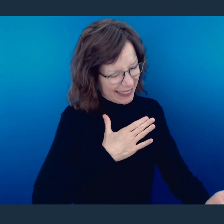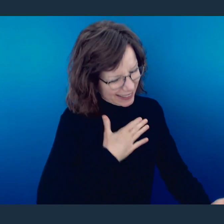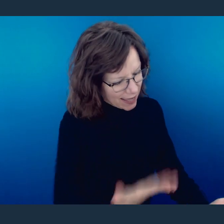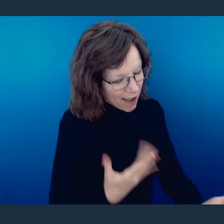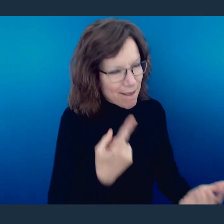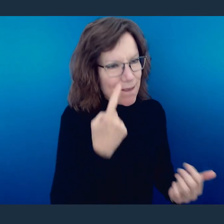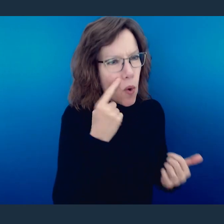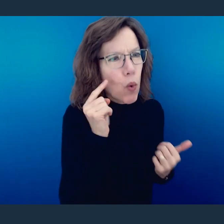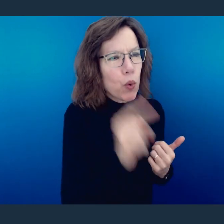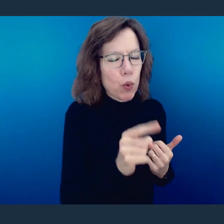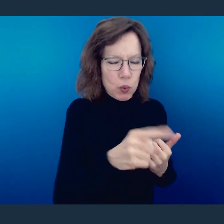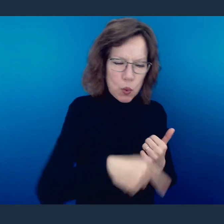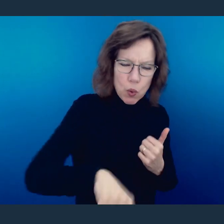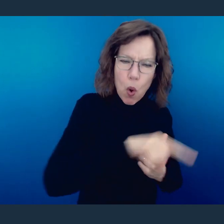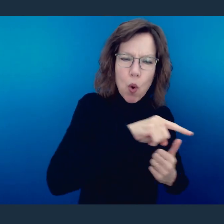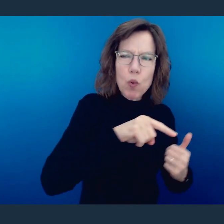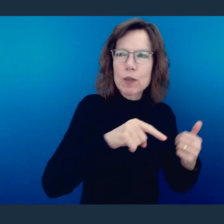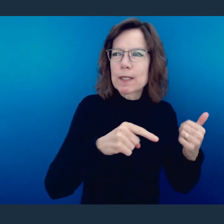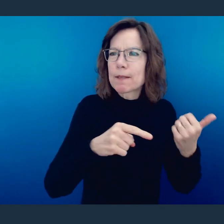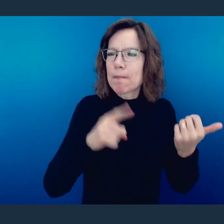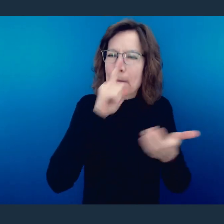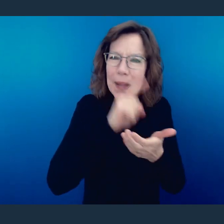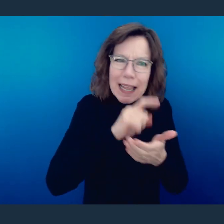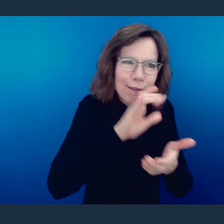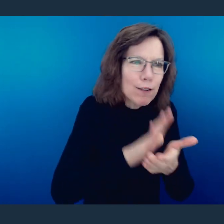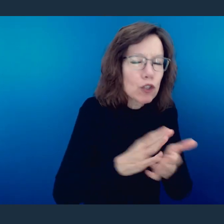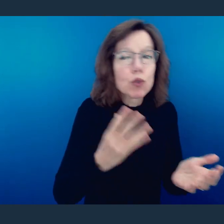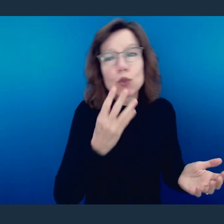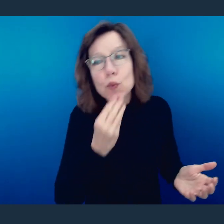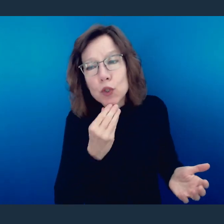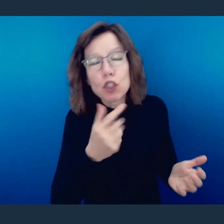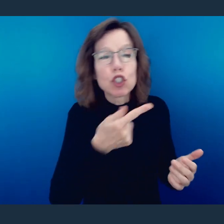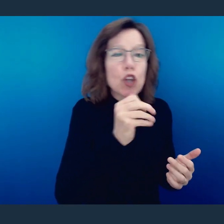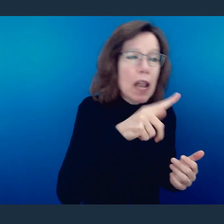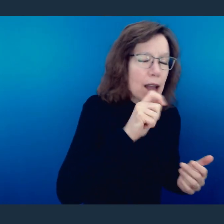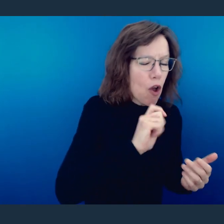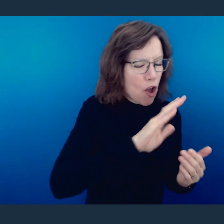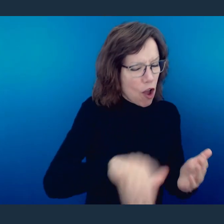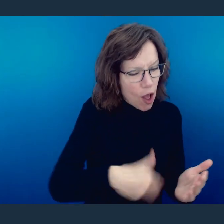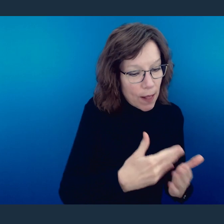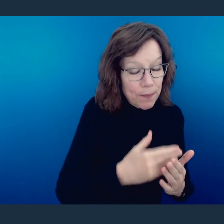into this community of believers, Jew and gentile. And in fact you see at the end of